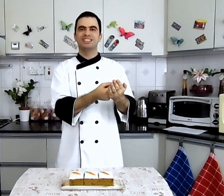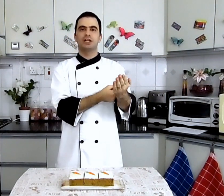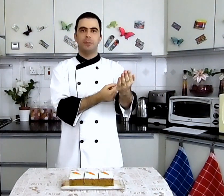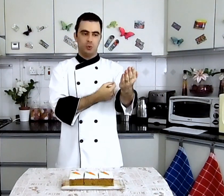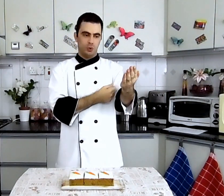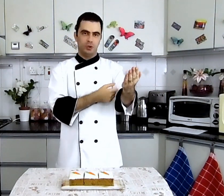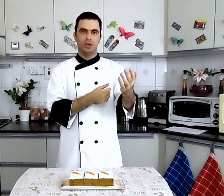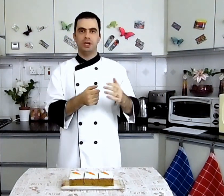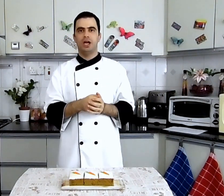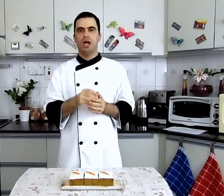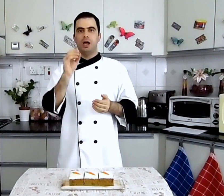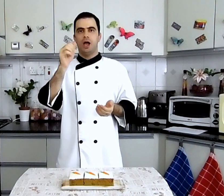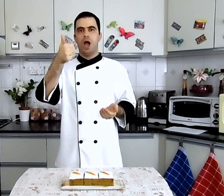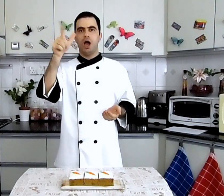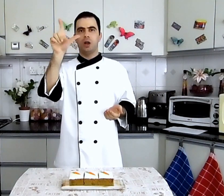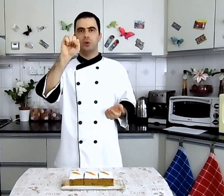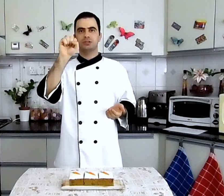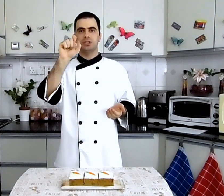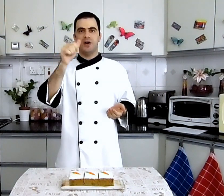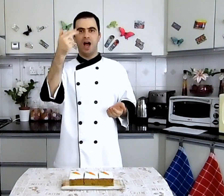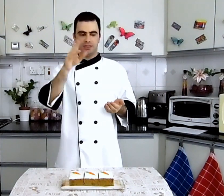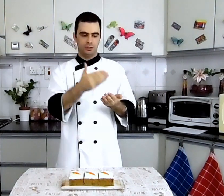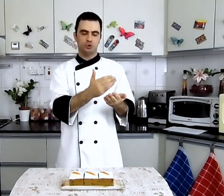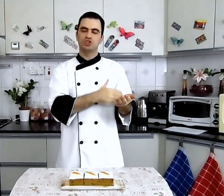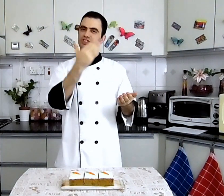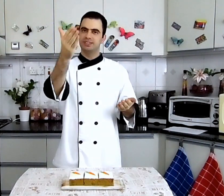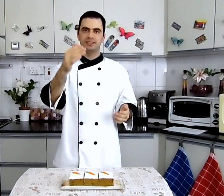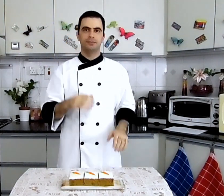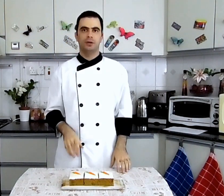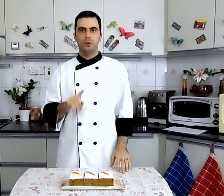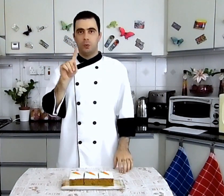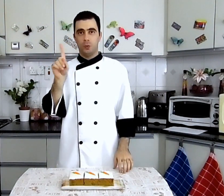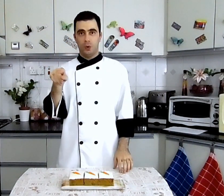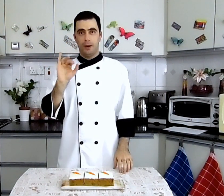and that you try to do the recipe وتجربوا تعملوا الوصفة